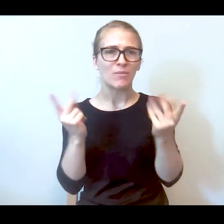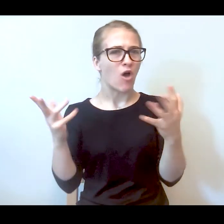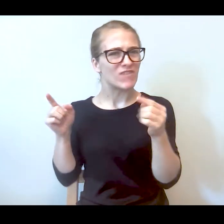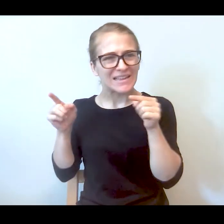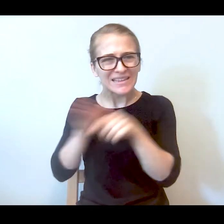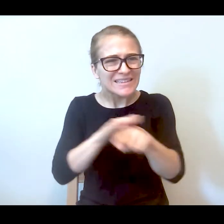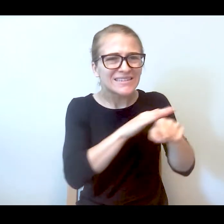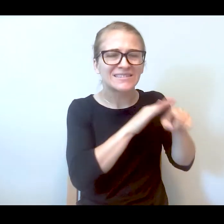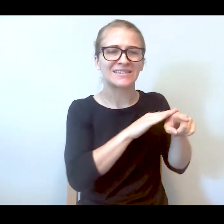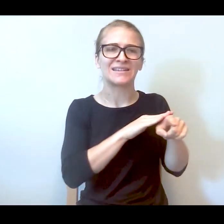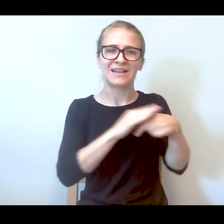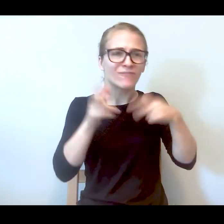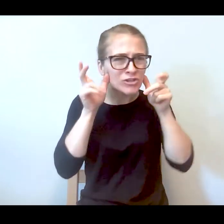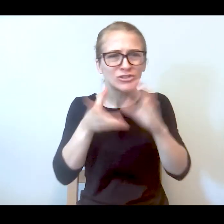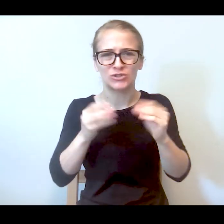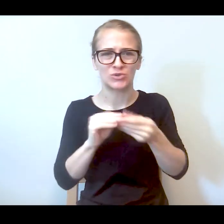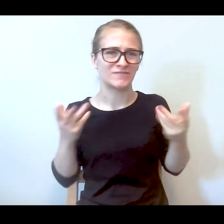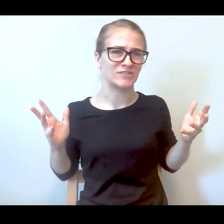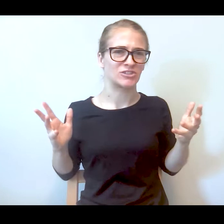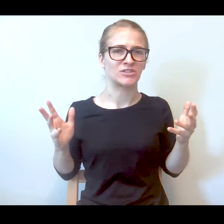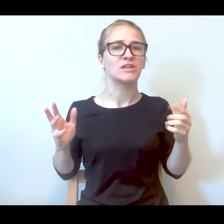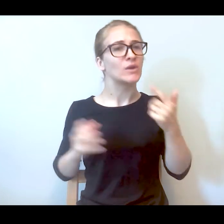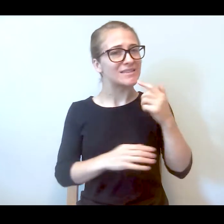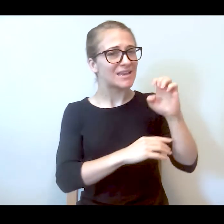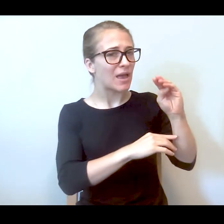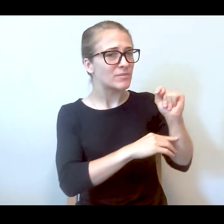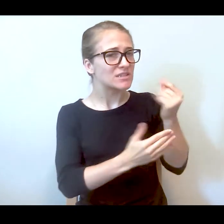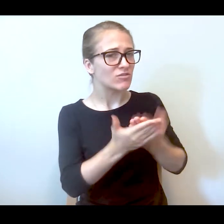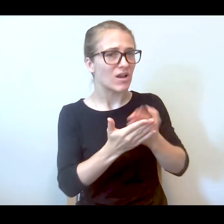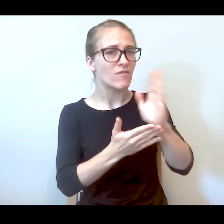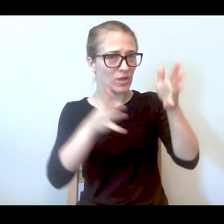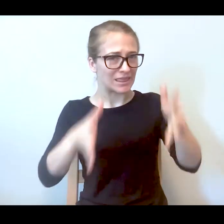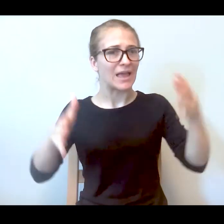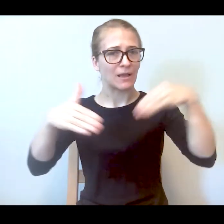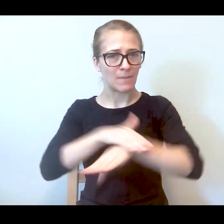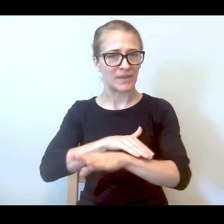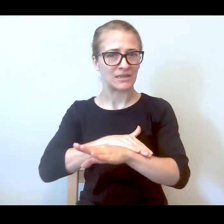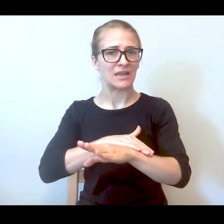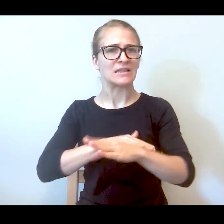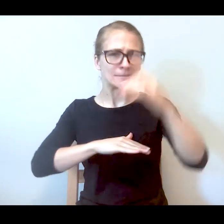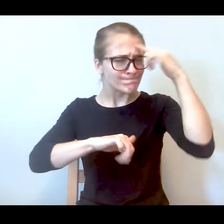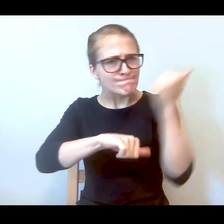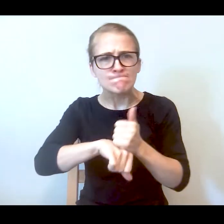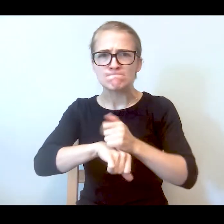already. I was so afraid. I said when EMT comes I'll let you in. They insisted. I stood by the